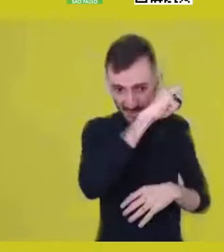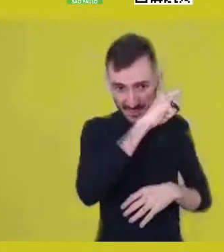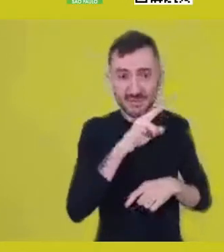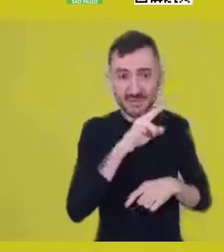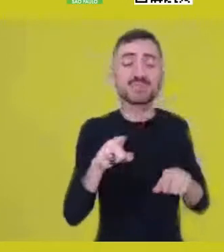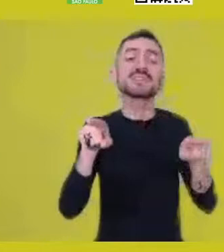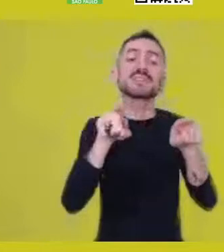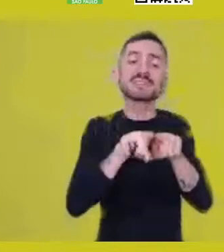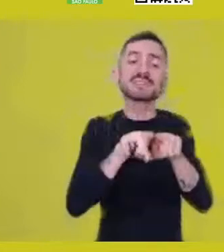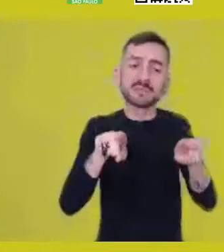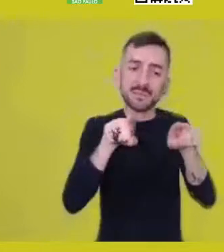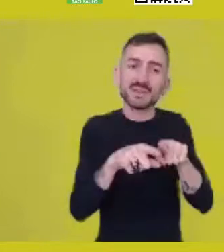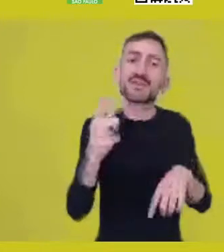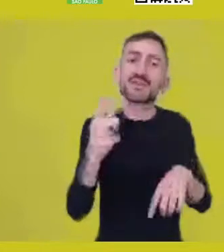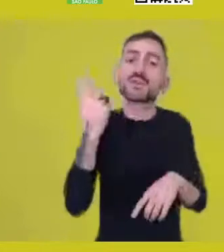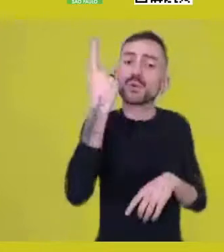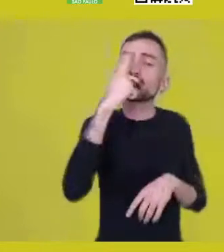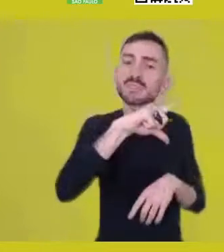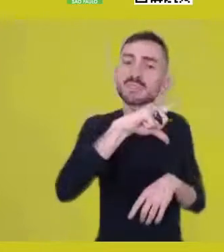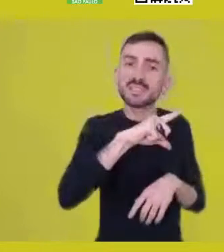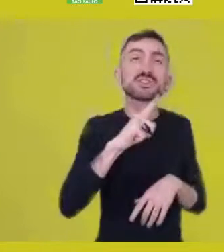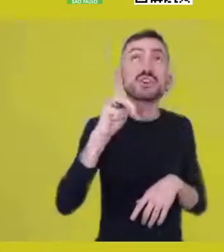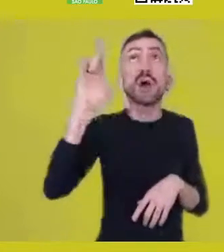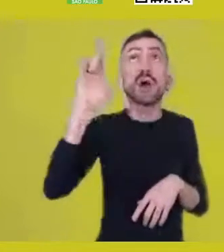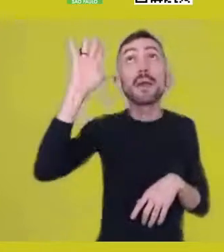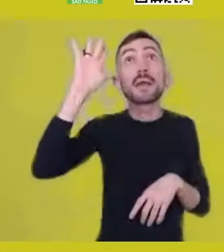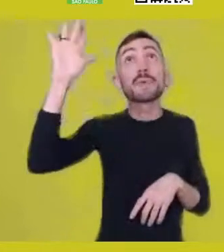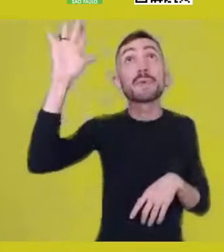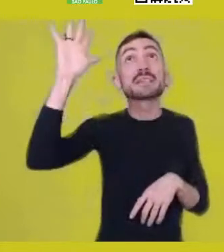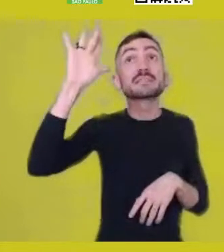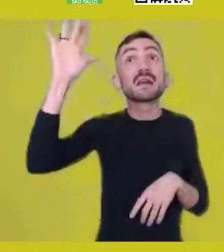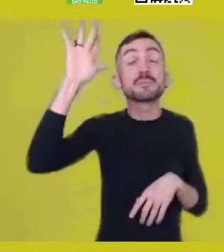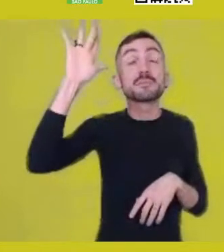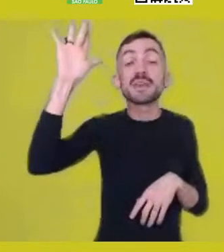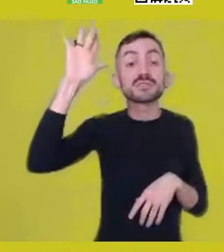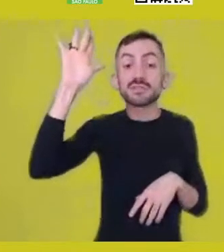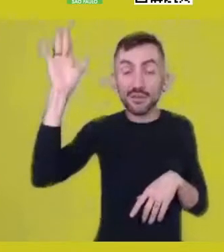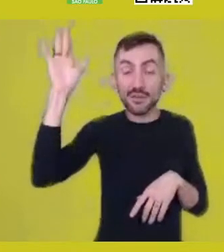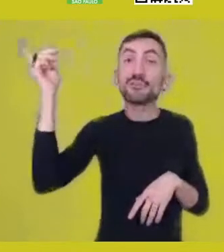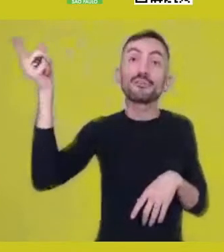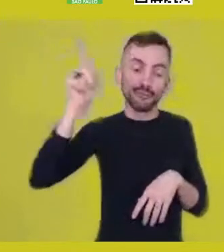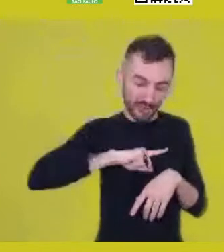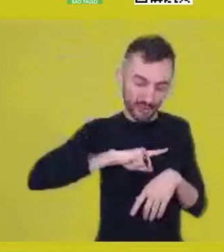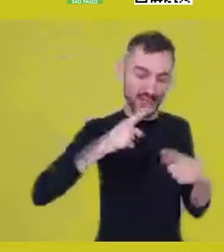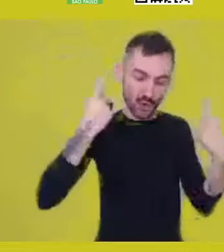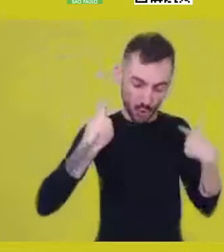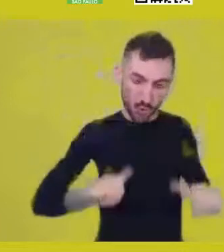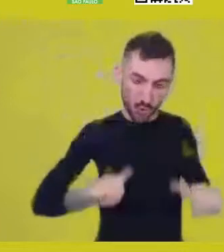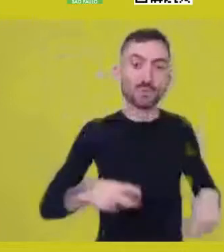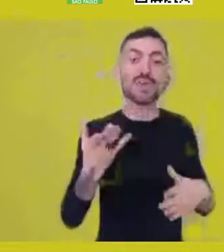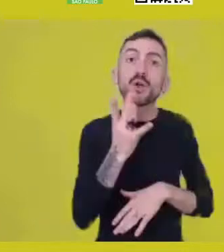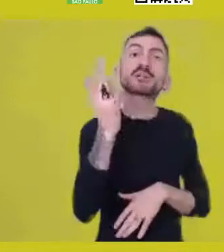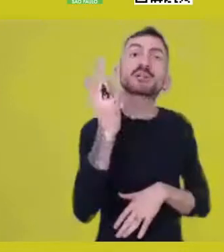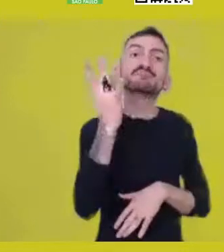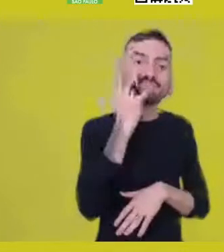that doesn’t stay only within reason, it goes to the body and it’s so palpable like what we’ve been creating here